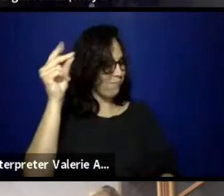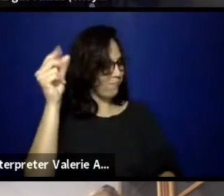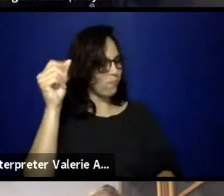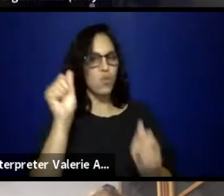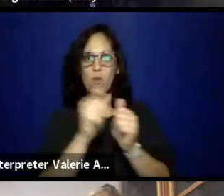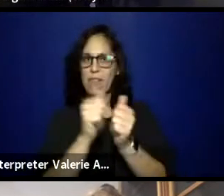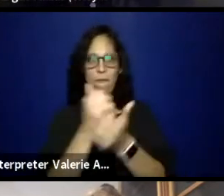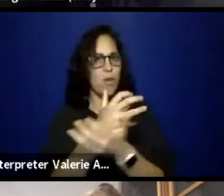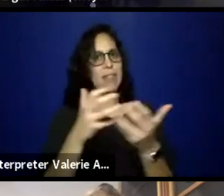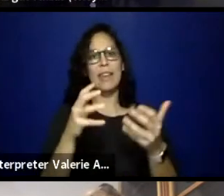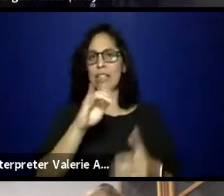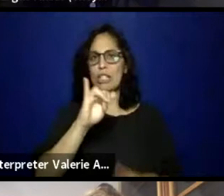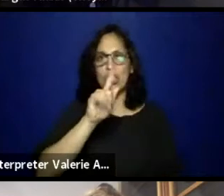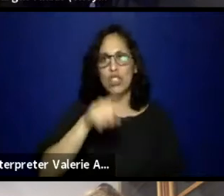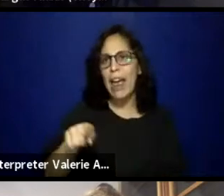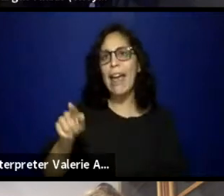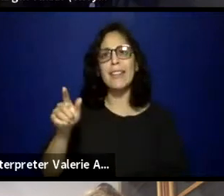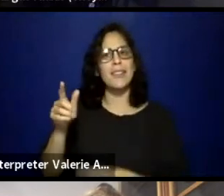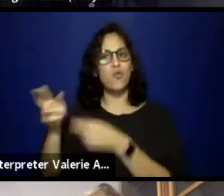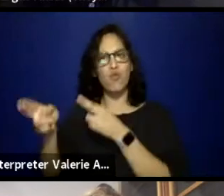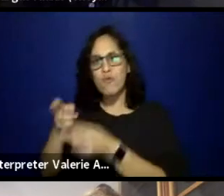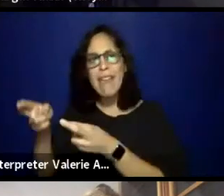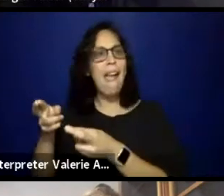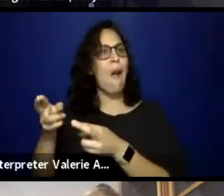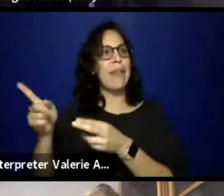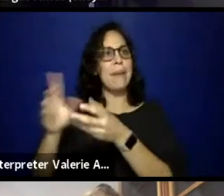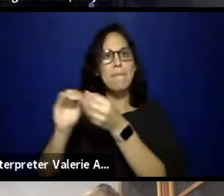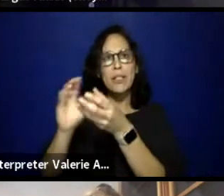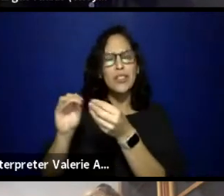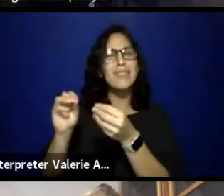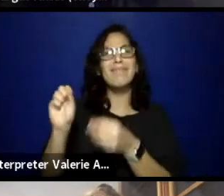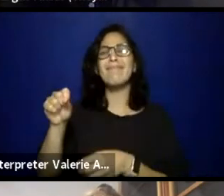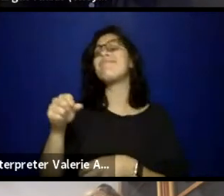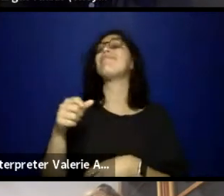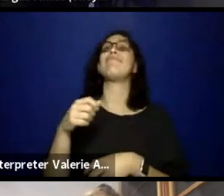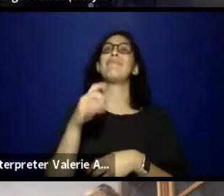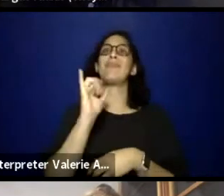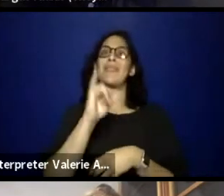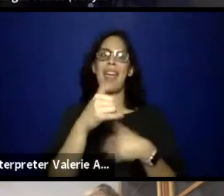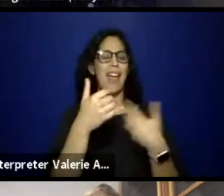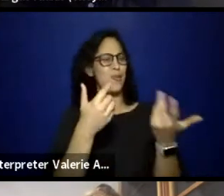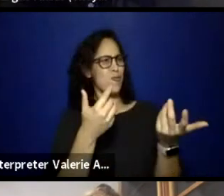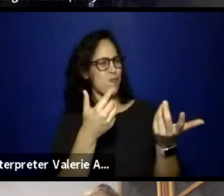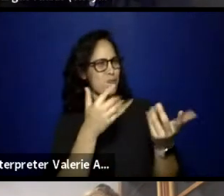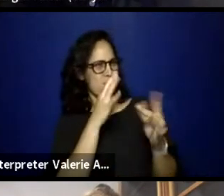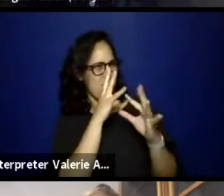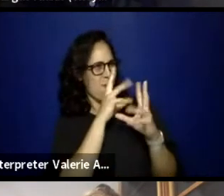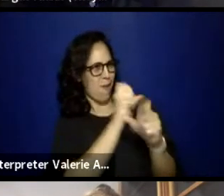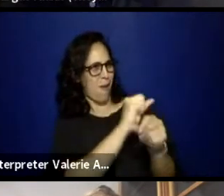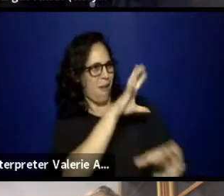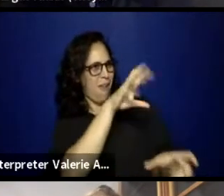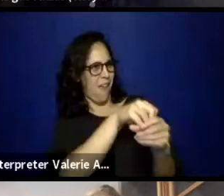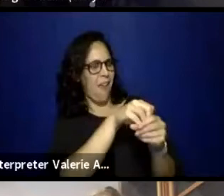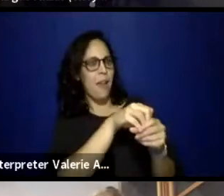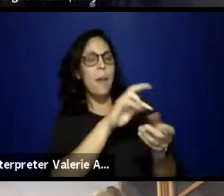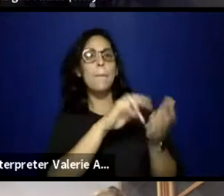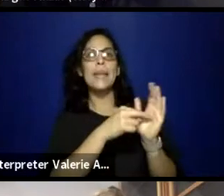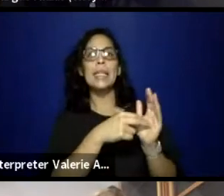I think, for me, a green flag is always allowing its members to be human and allowing them grace.